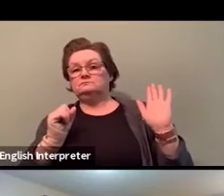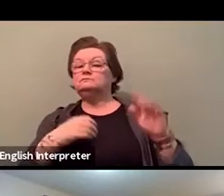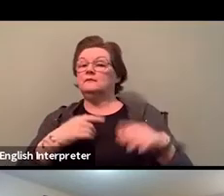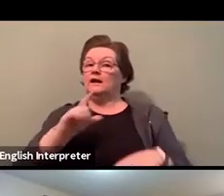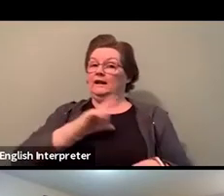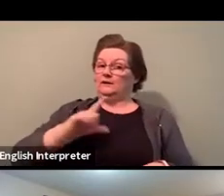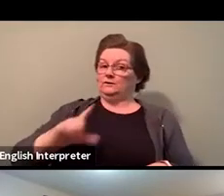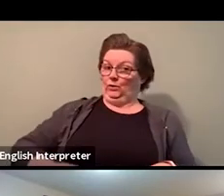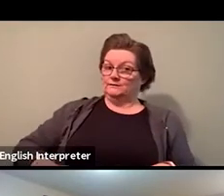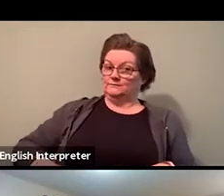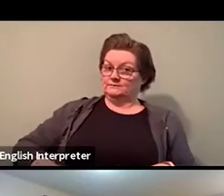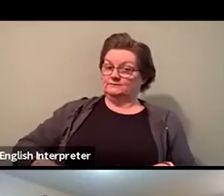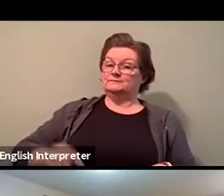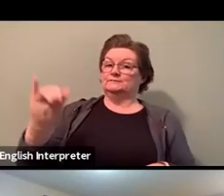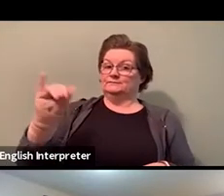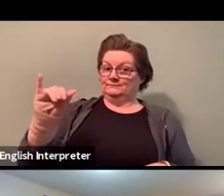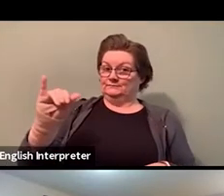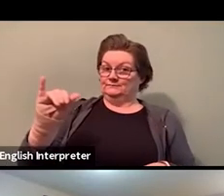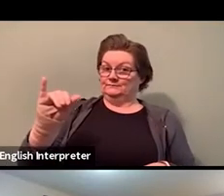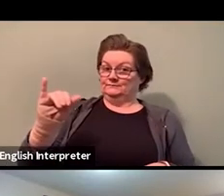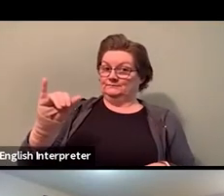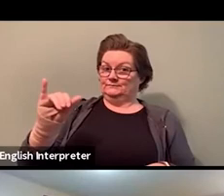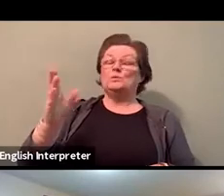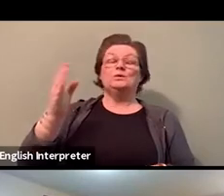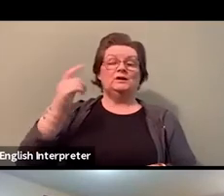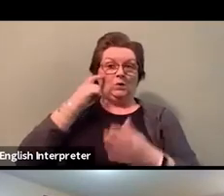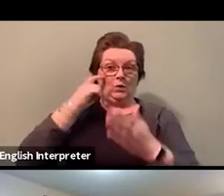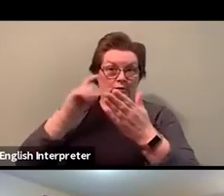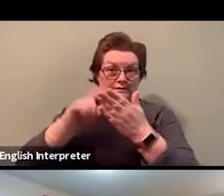that BIPOC communities experience more evictions,